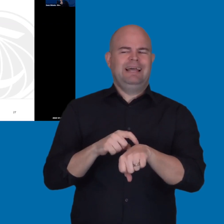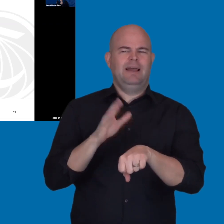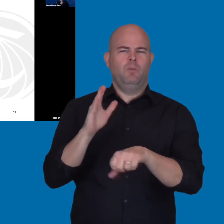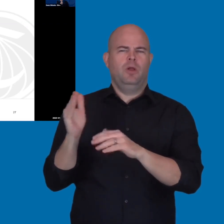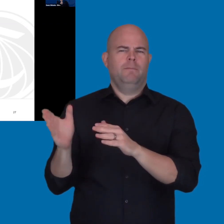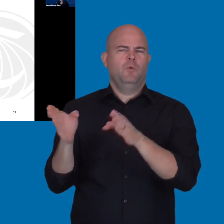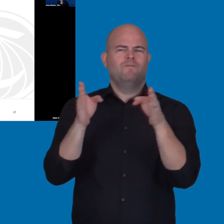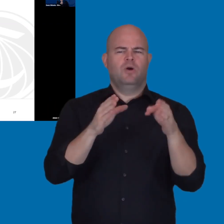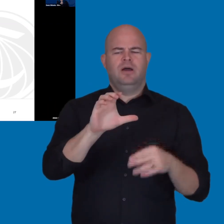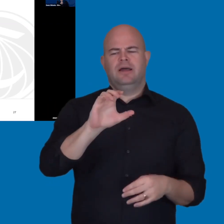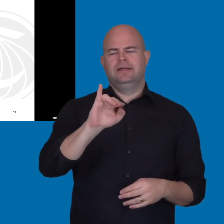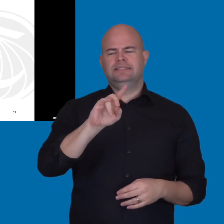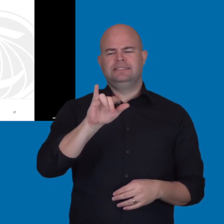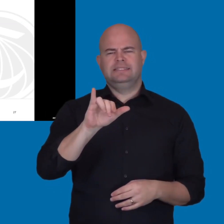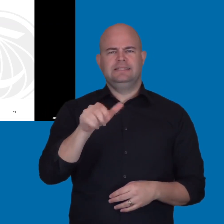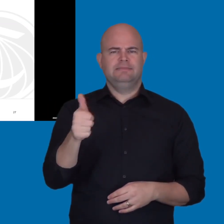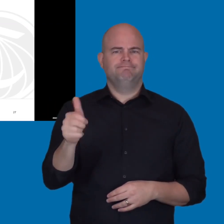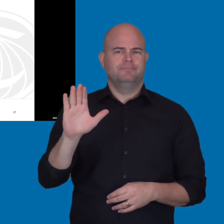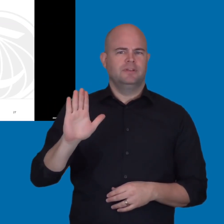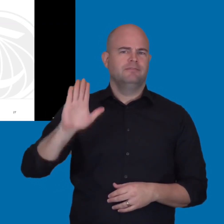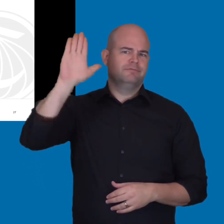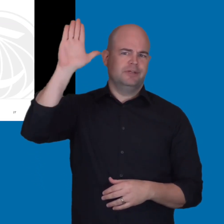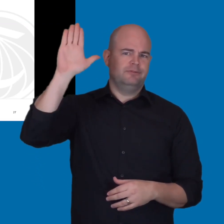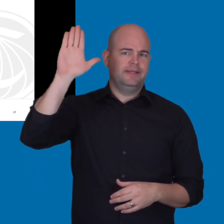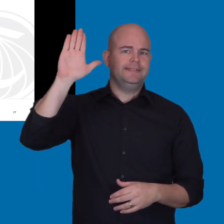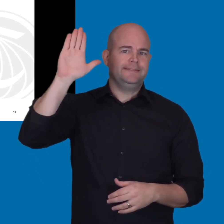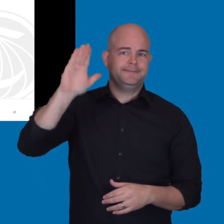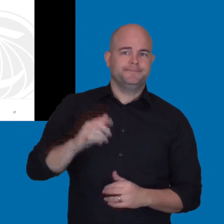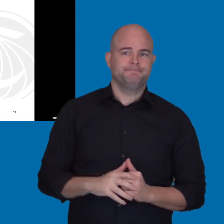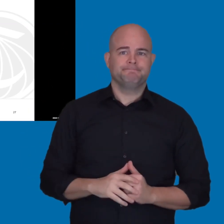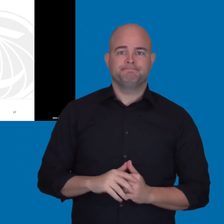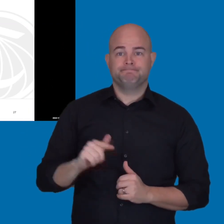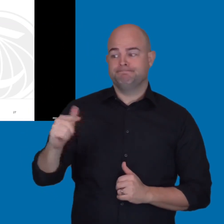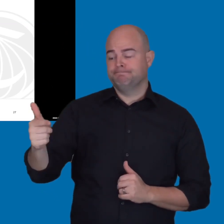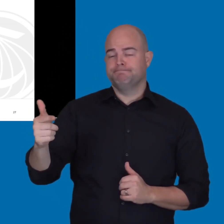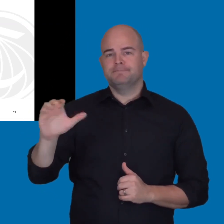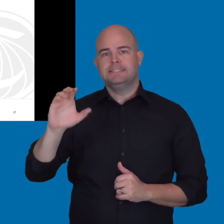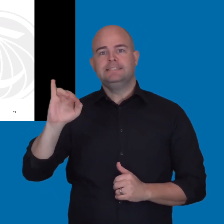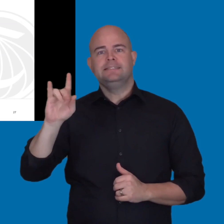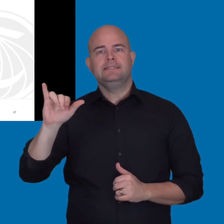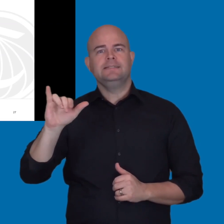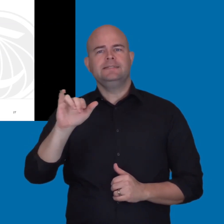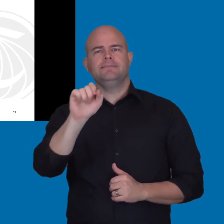But for sake of time, we'll move on to Cindy, who has her hand raised.